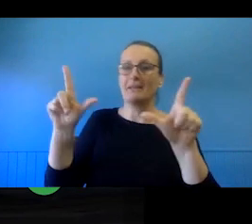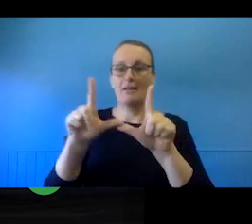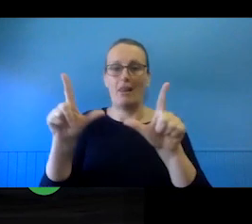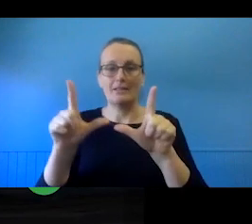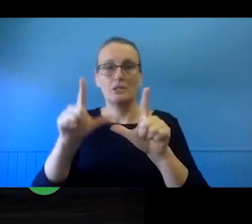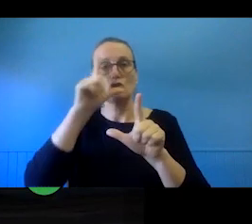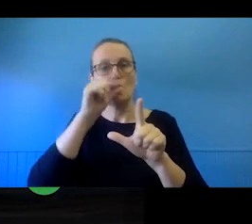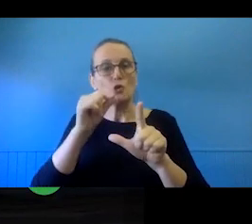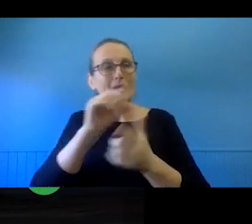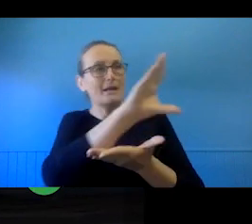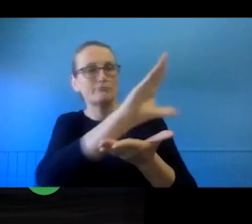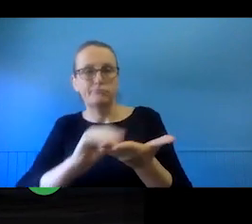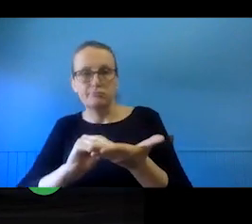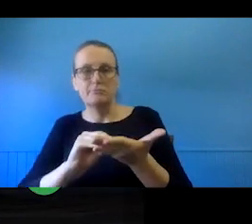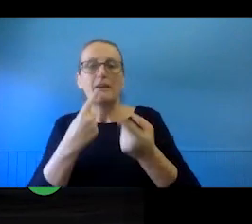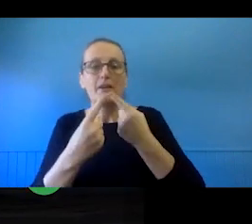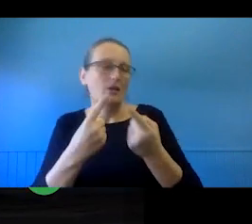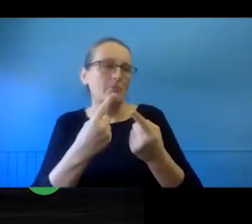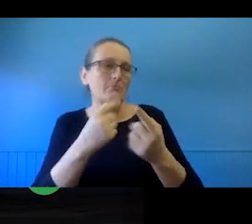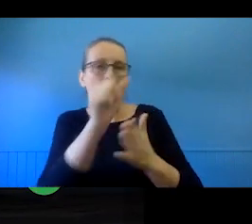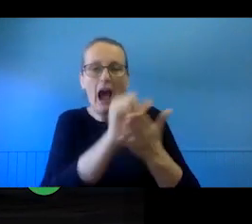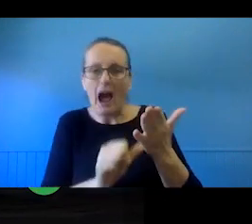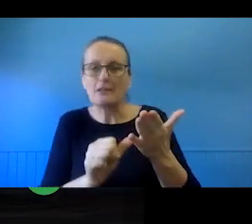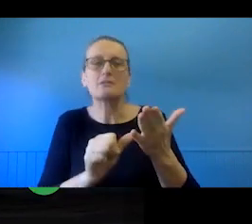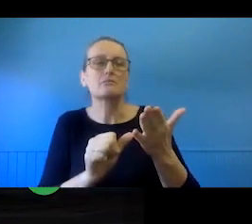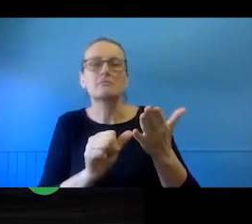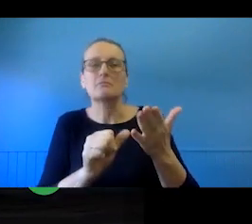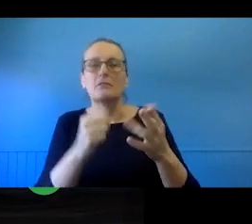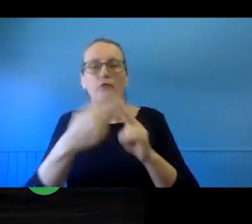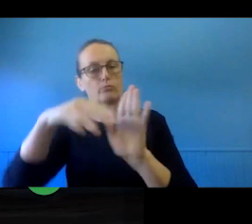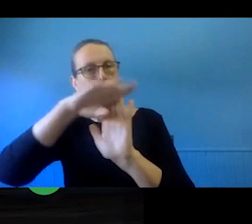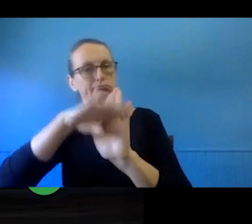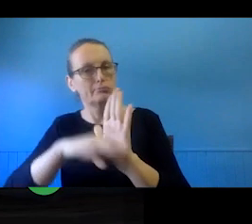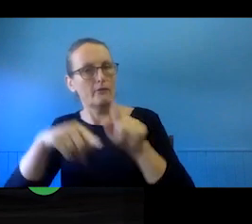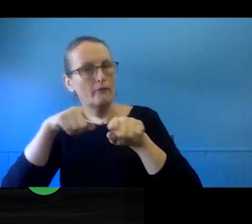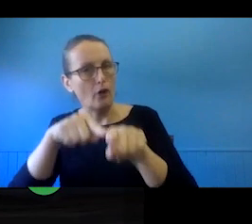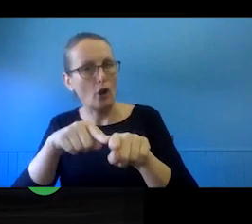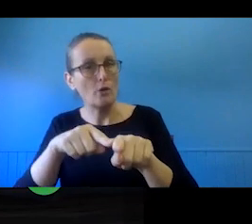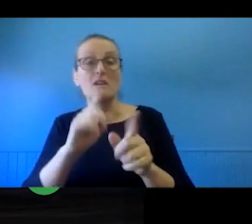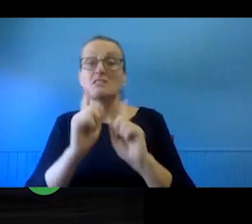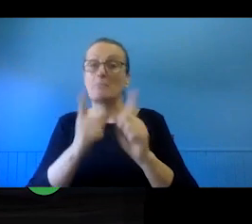Now, this might be something like requiring attribution or to be acknowledged as the creator of the work.